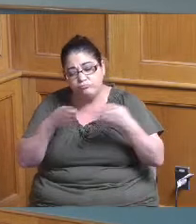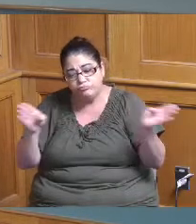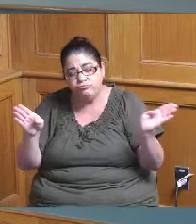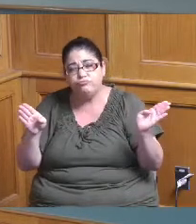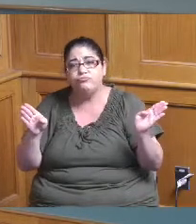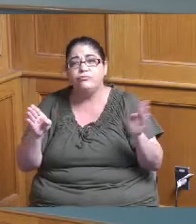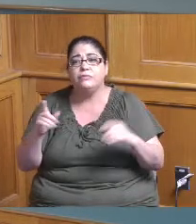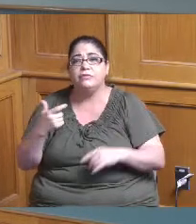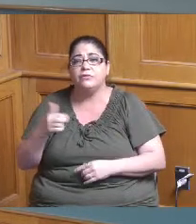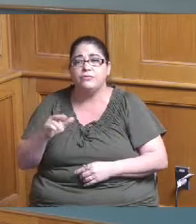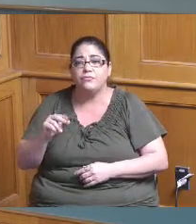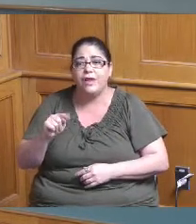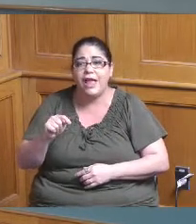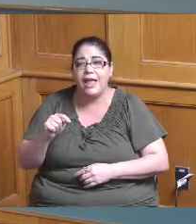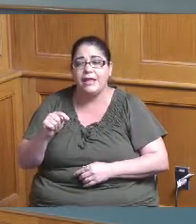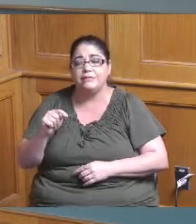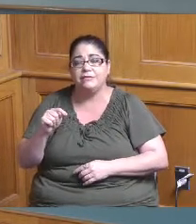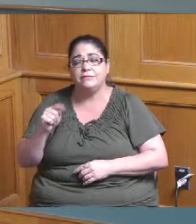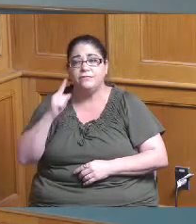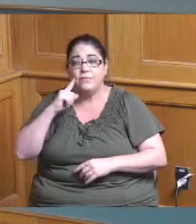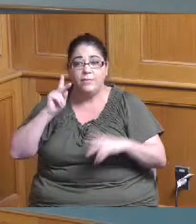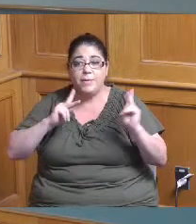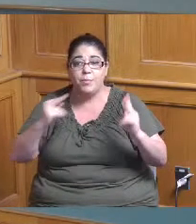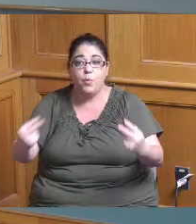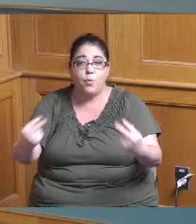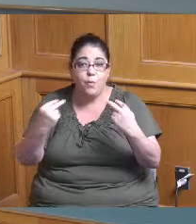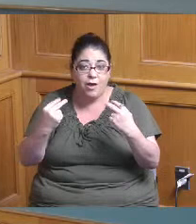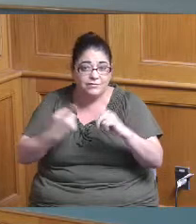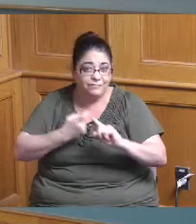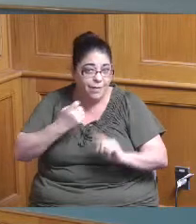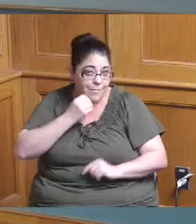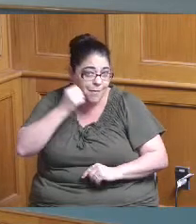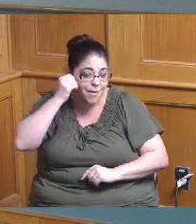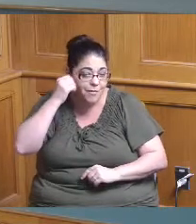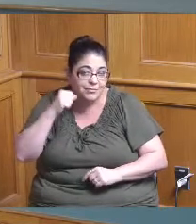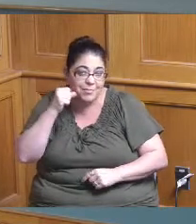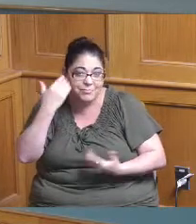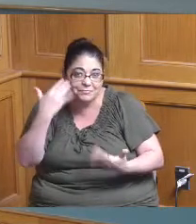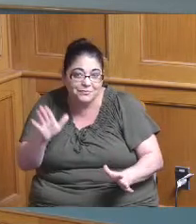this is again for the folks who may be watching at home that the county has the ability to do